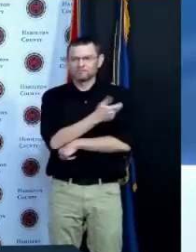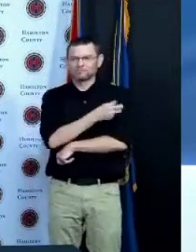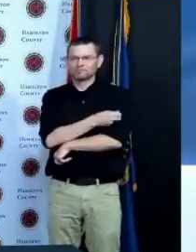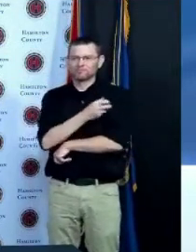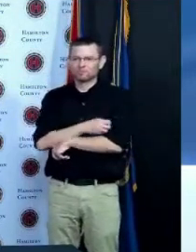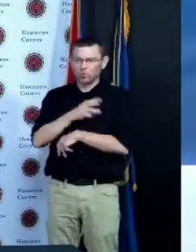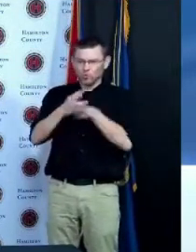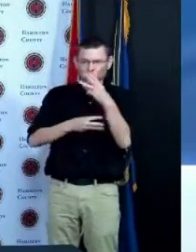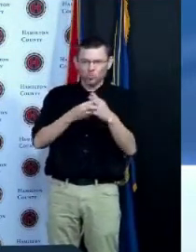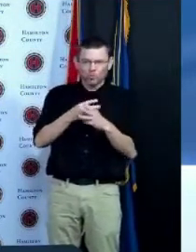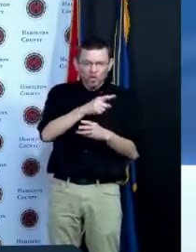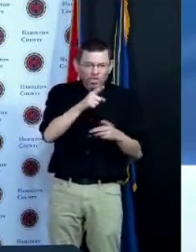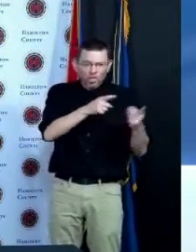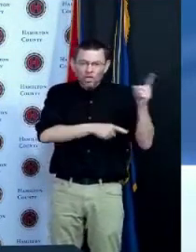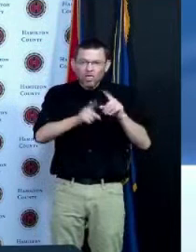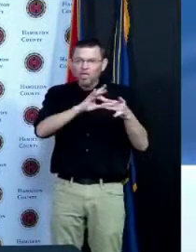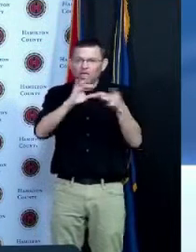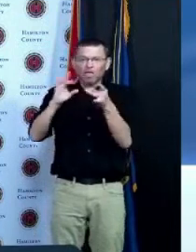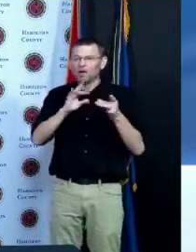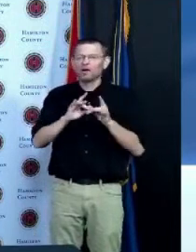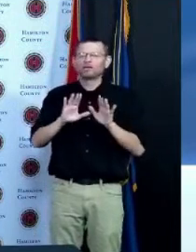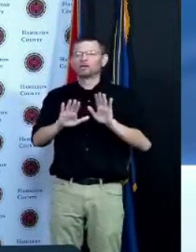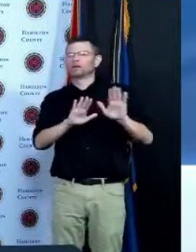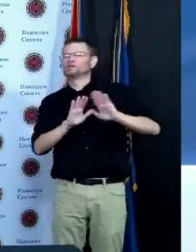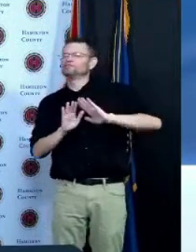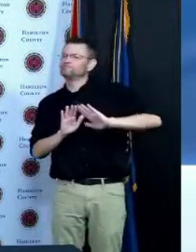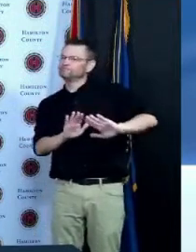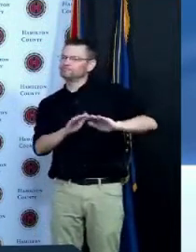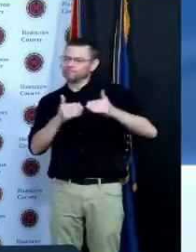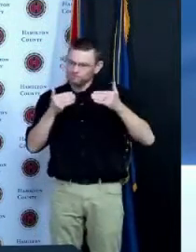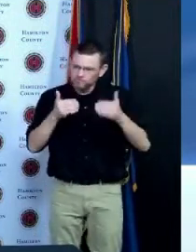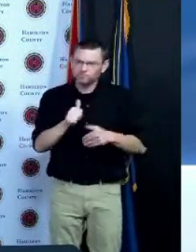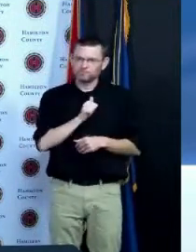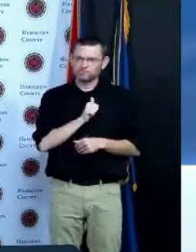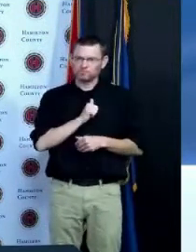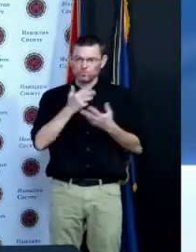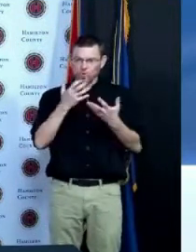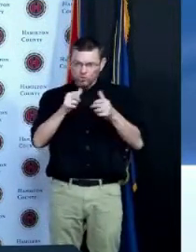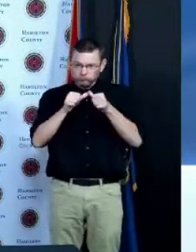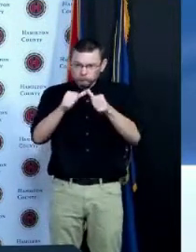because long term you want to stay here as long as possible so that's kind of my story I relied upon